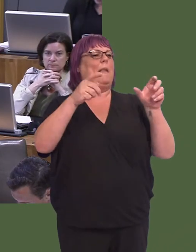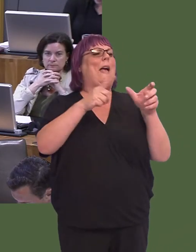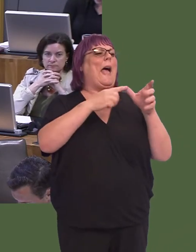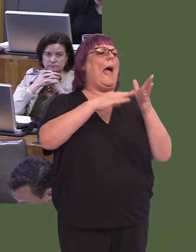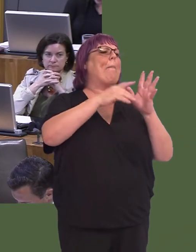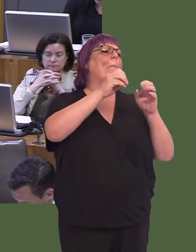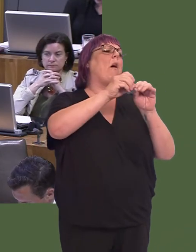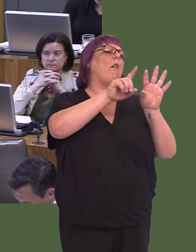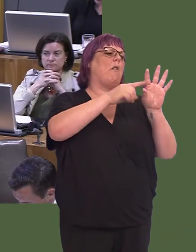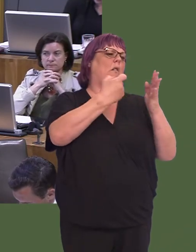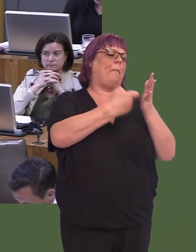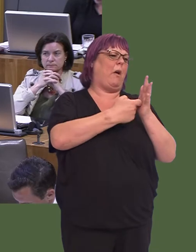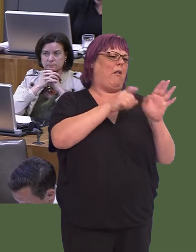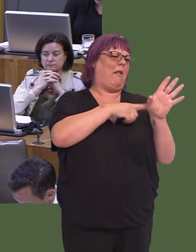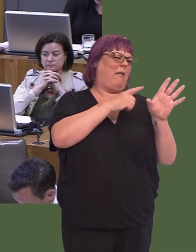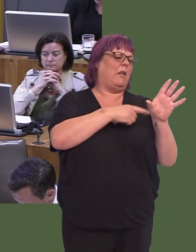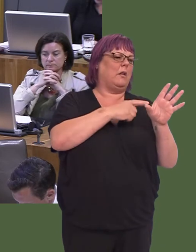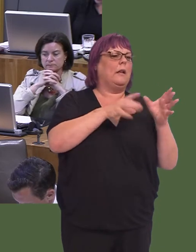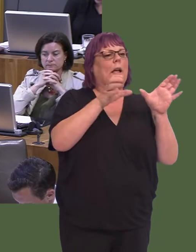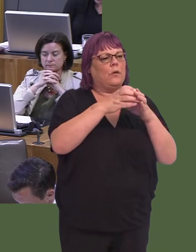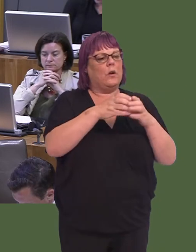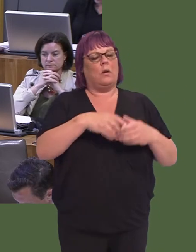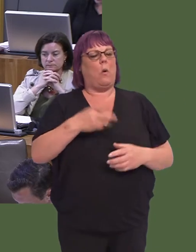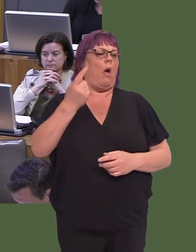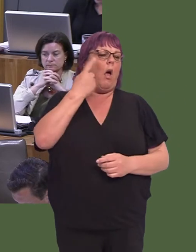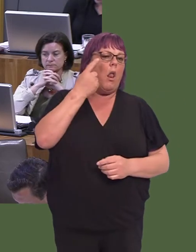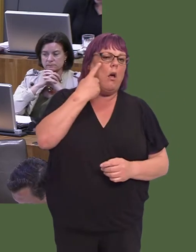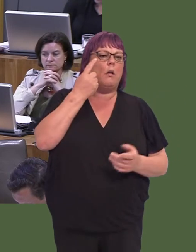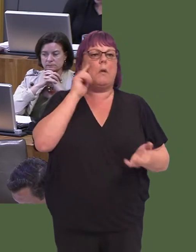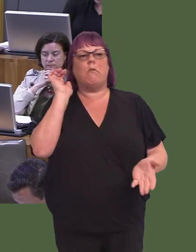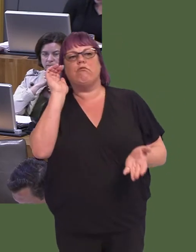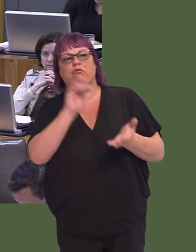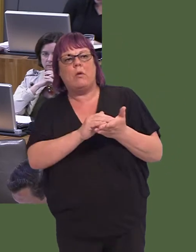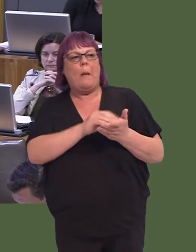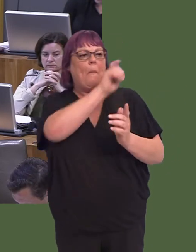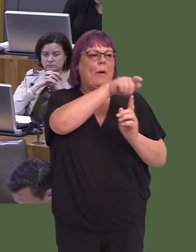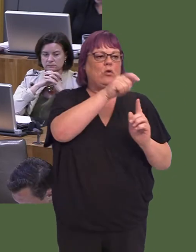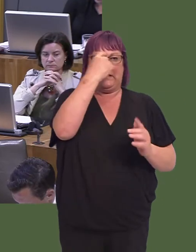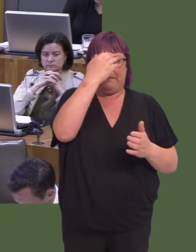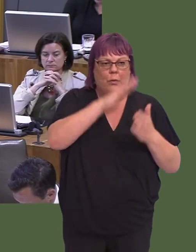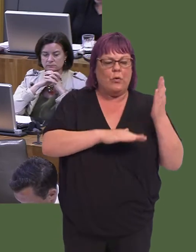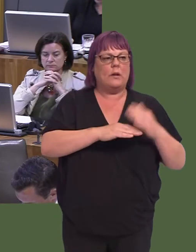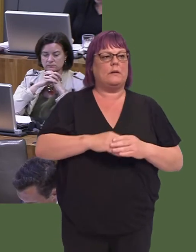category, alongside work that's ongoing at the moment to look at ambulance responsiveness, clinical outcomes and patient experience.